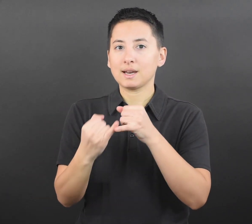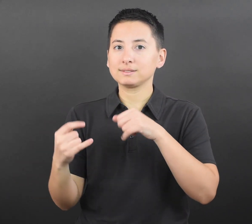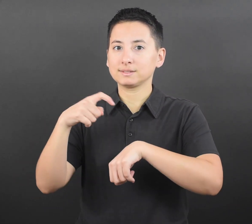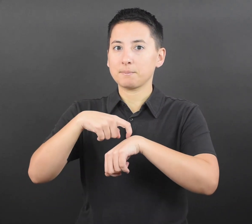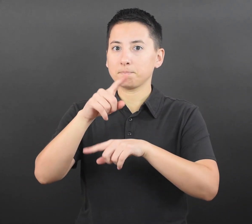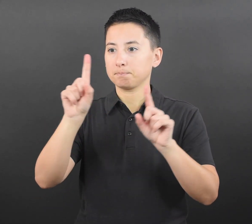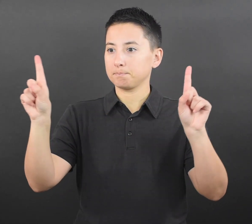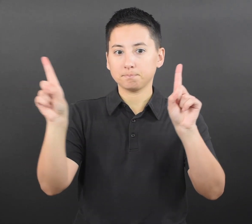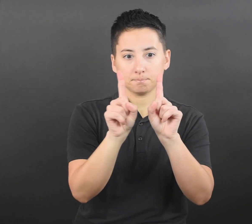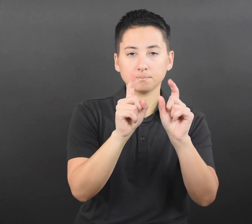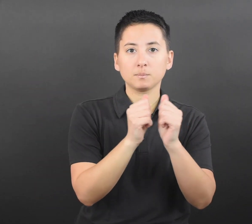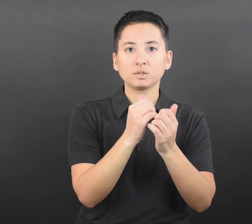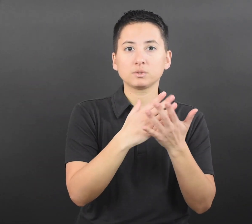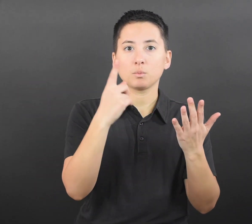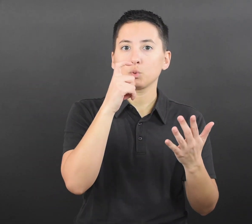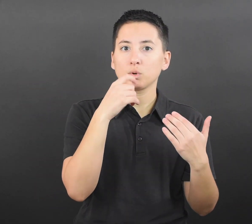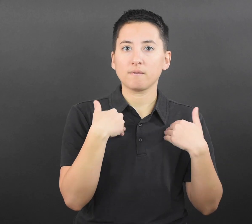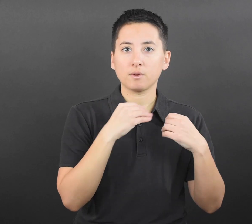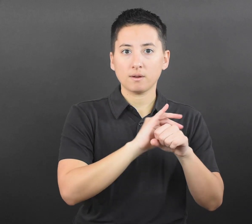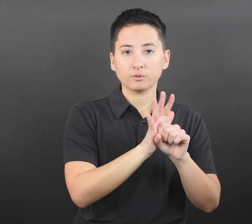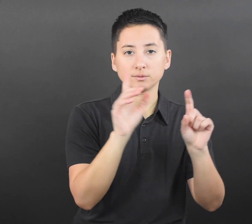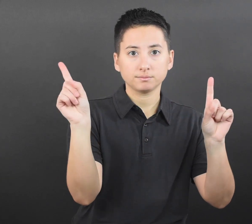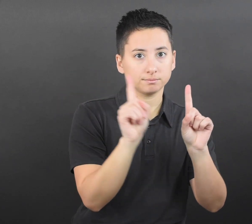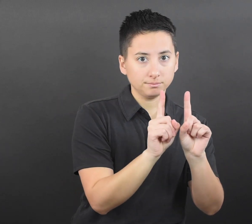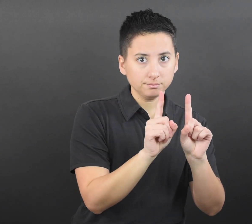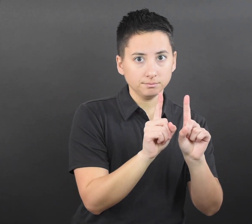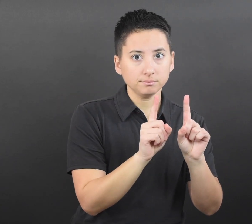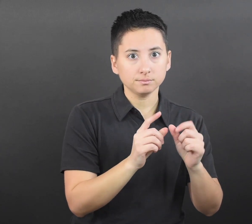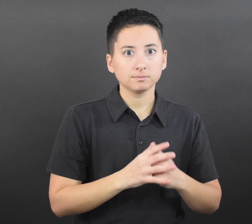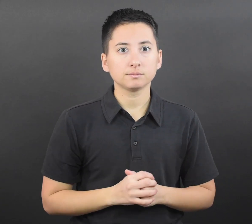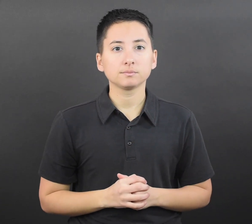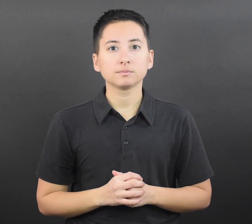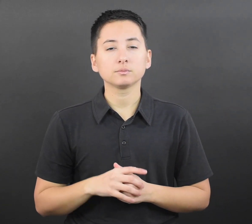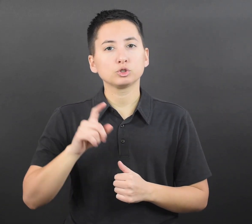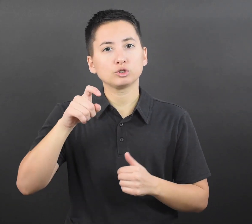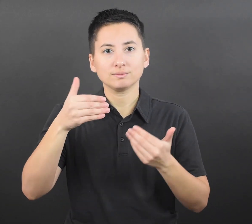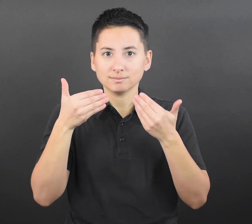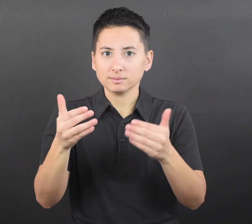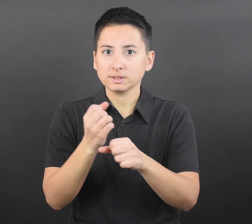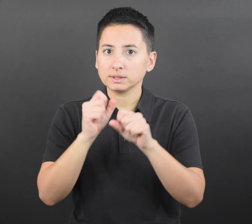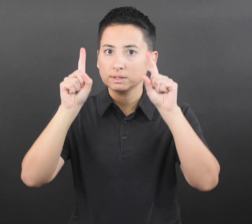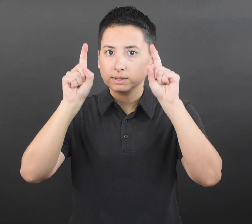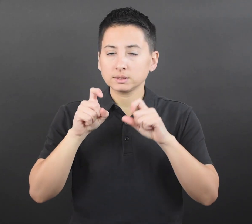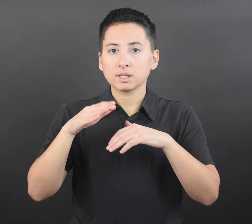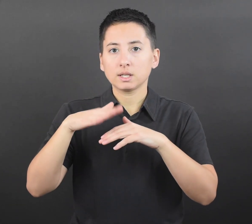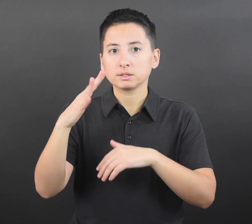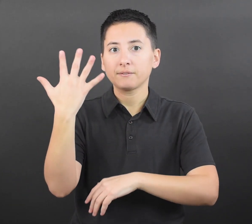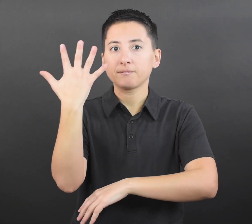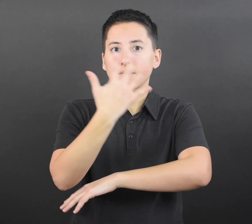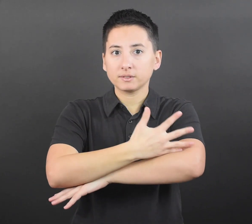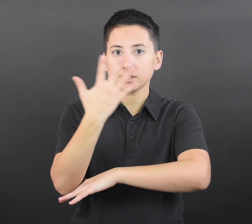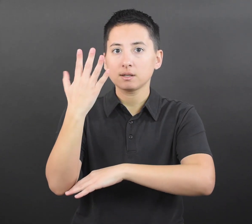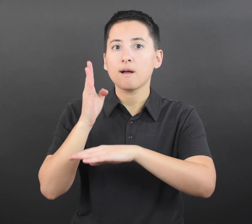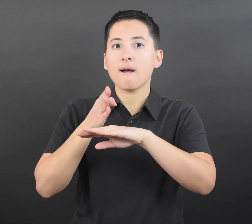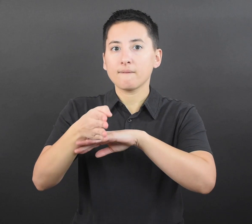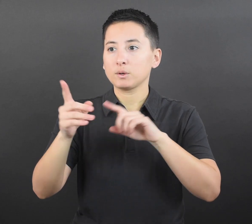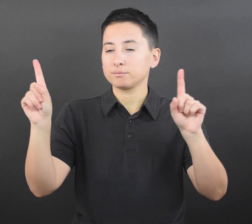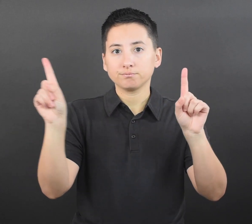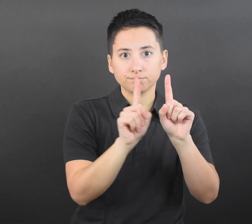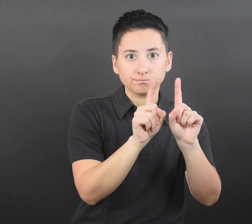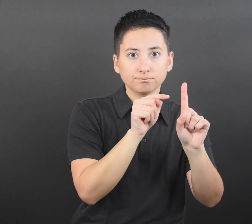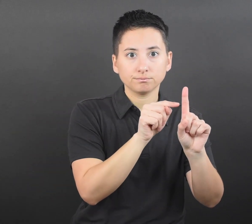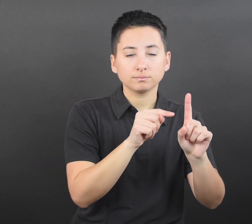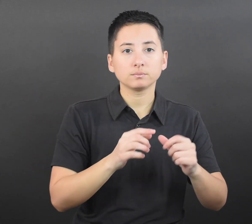with COVID-19 (the date of last close contact is considered day 0). They should also get